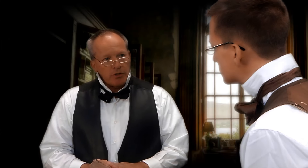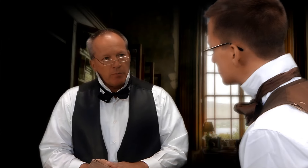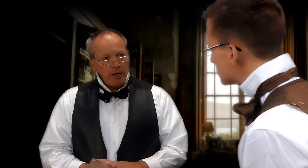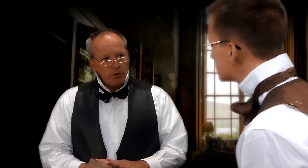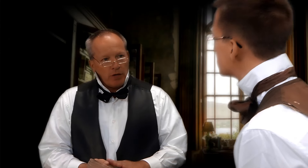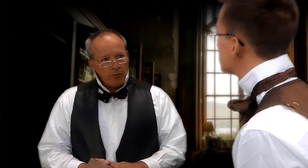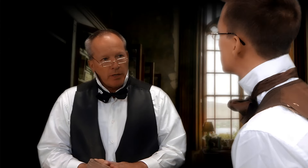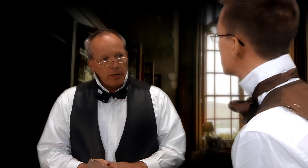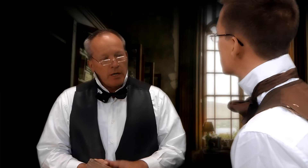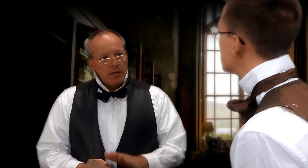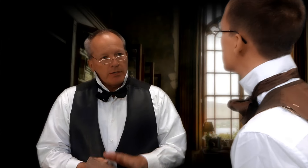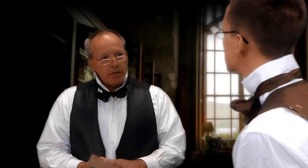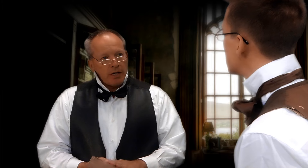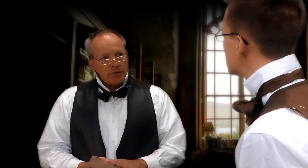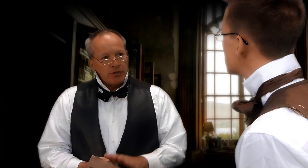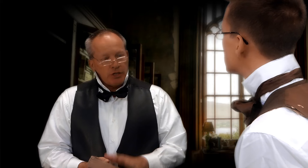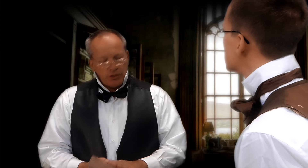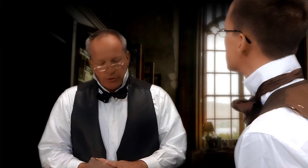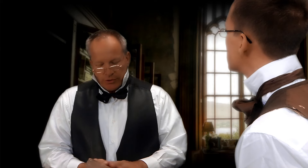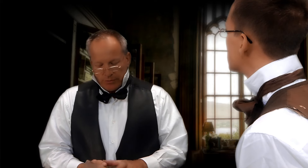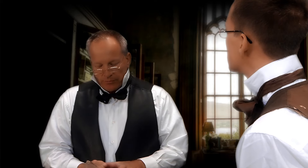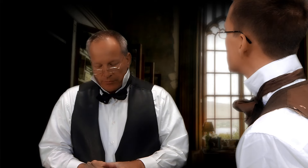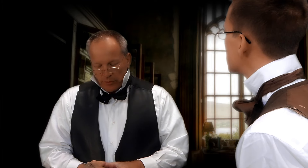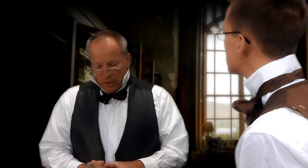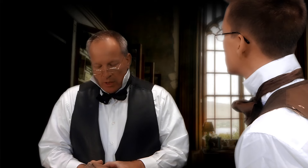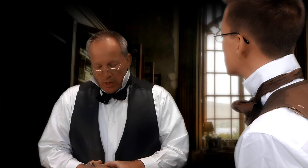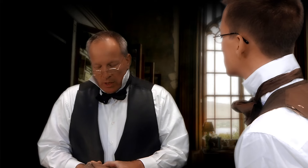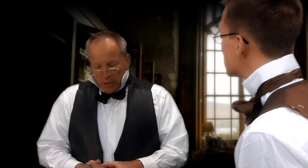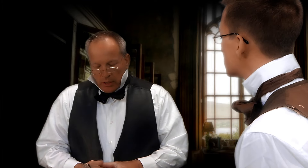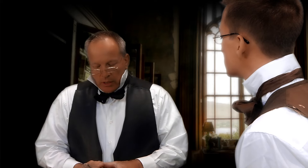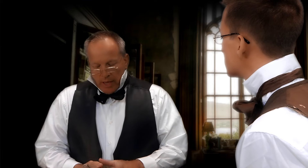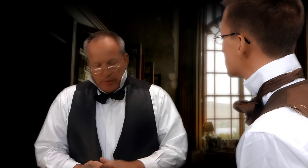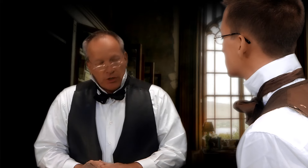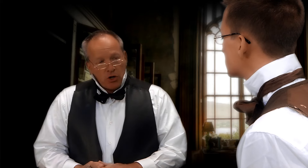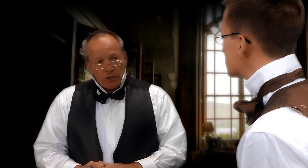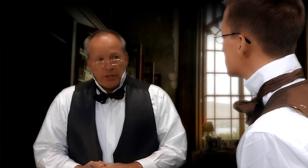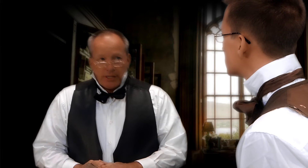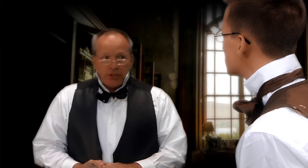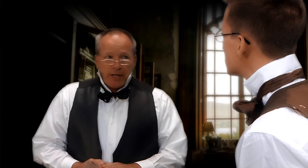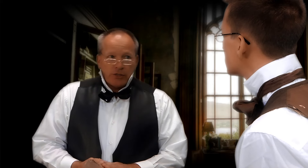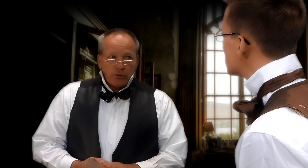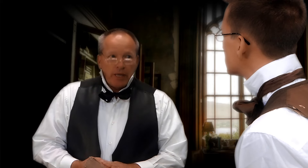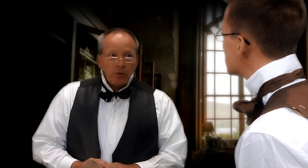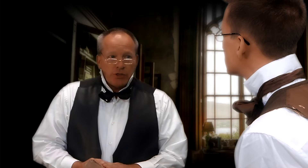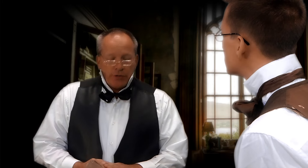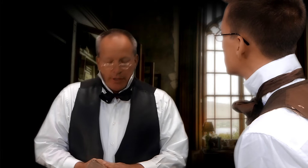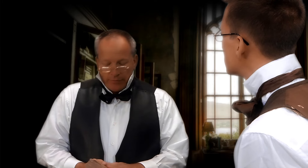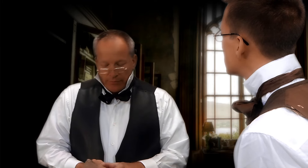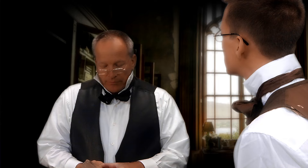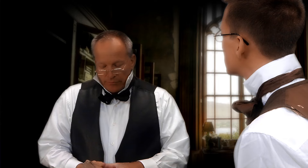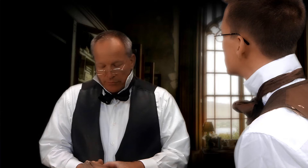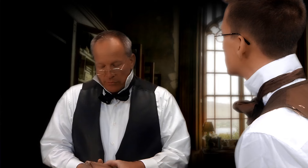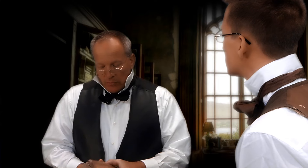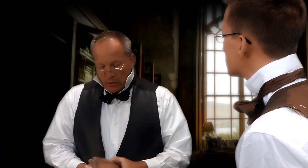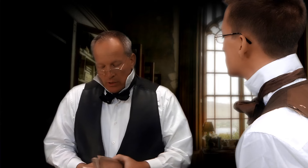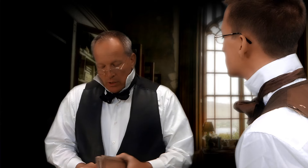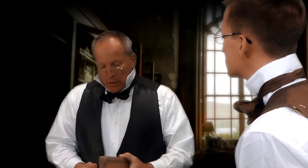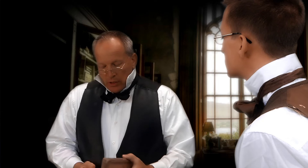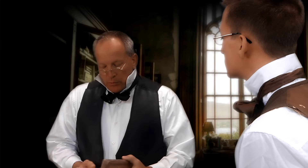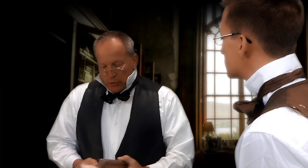by using a manual alphabet, signs and gestures. Abbe Sicard said that's the natural language of the deaf.